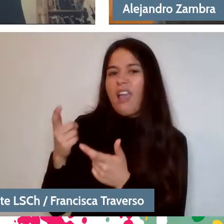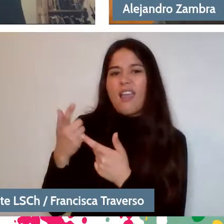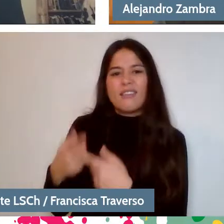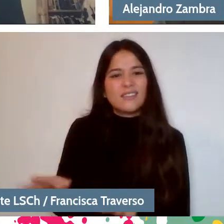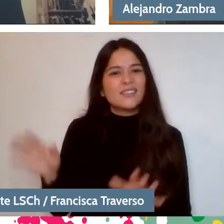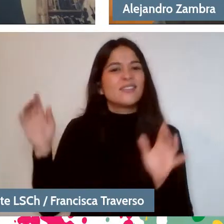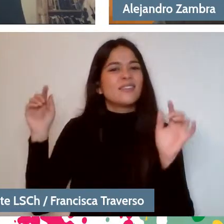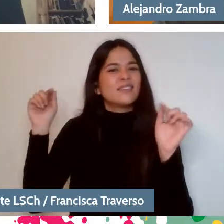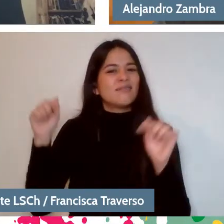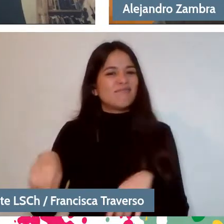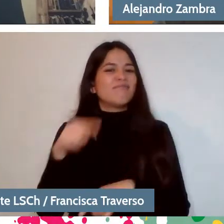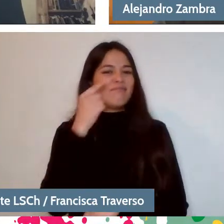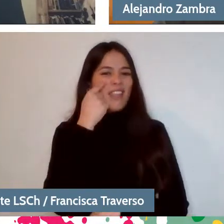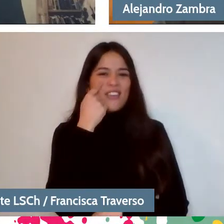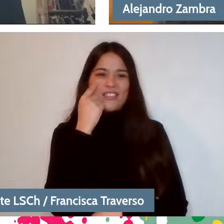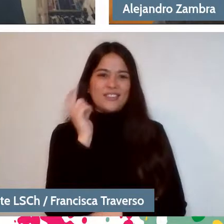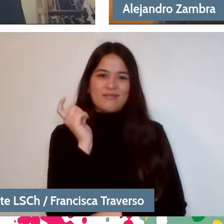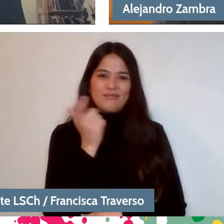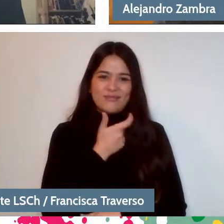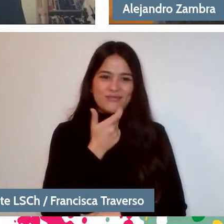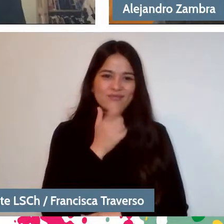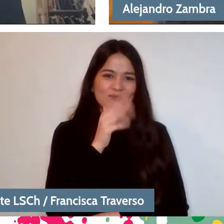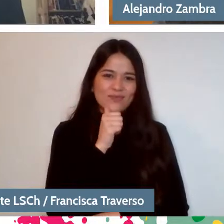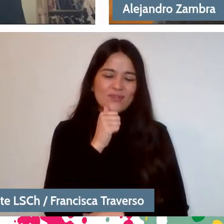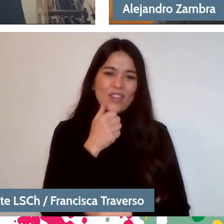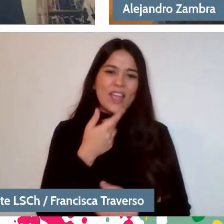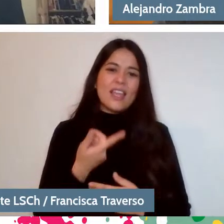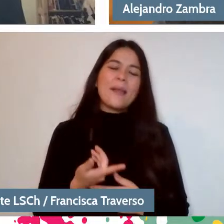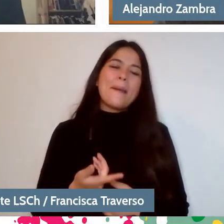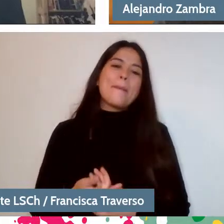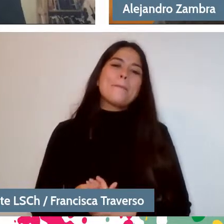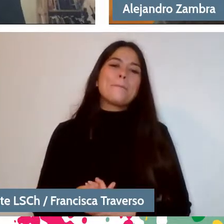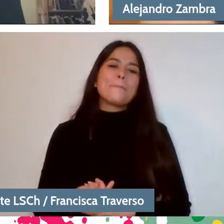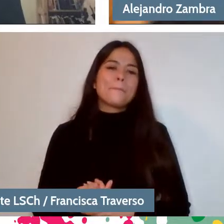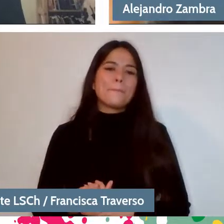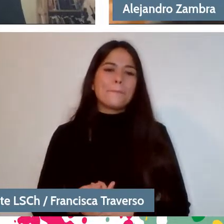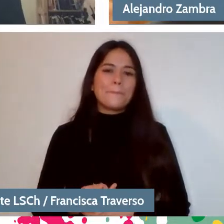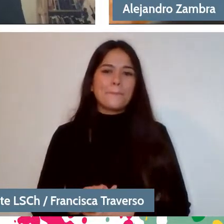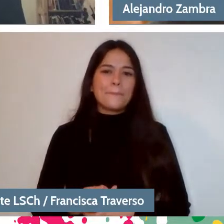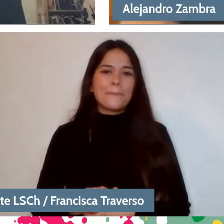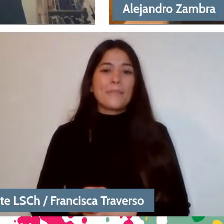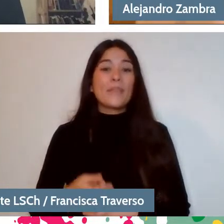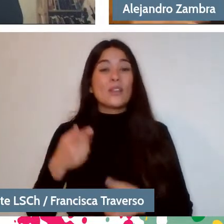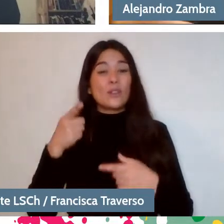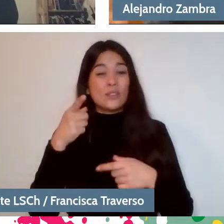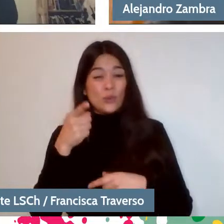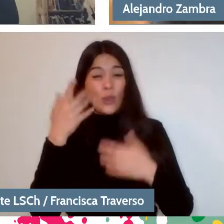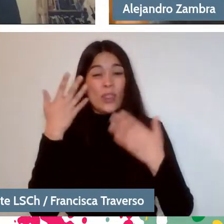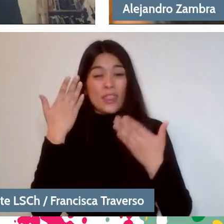And then you have to... -Find another... Play with the structure, find another joke.